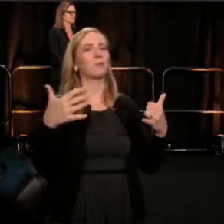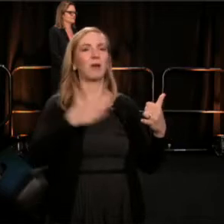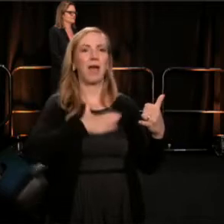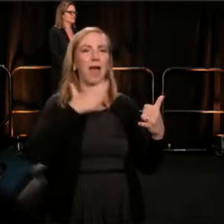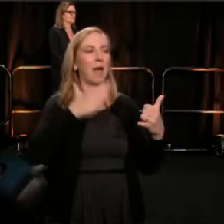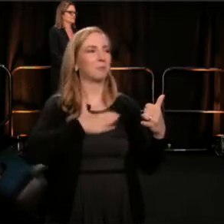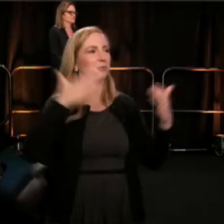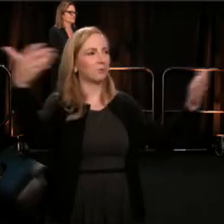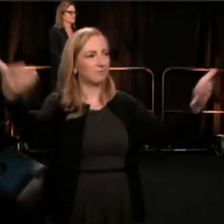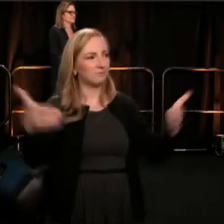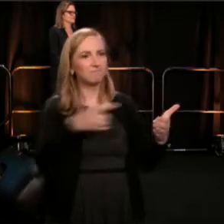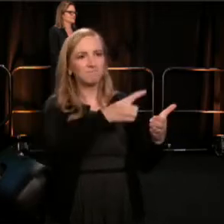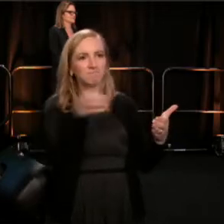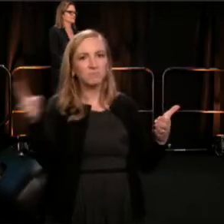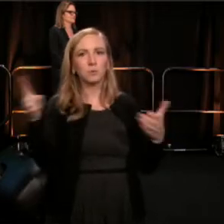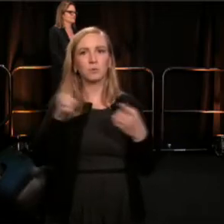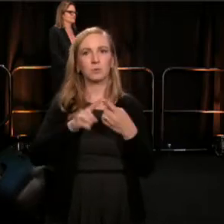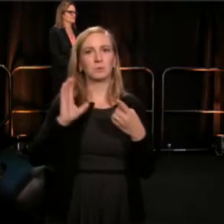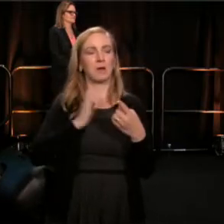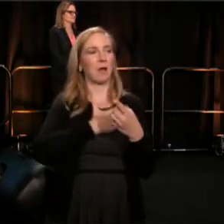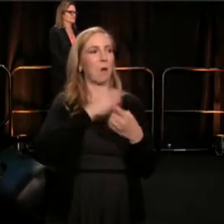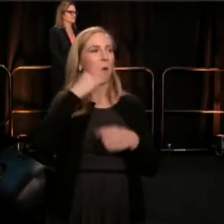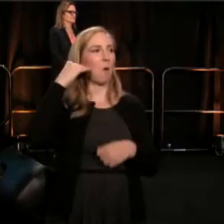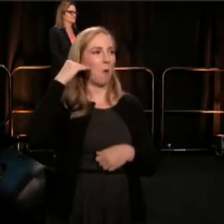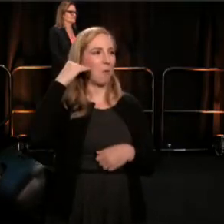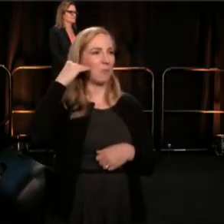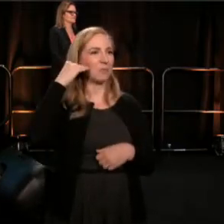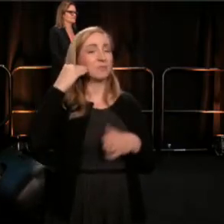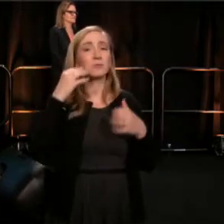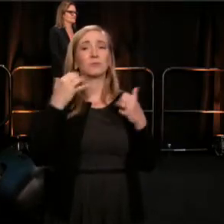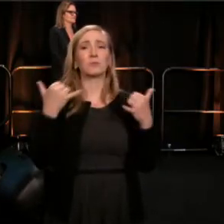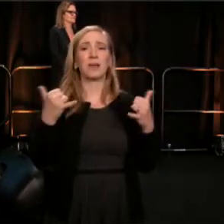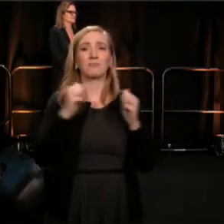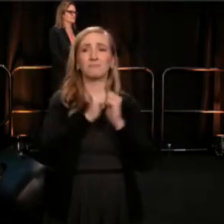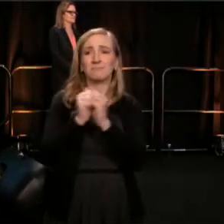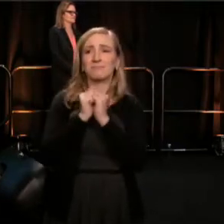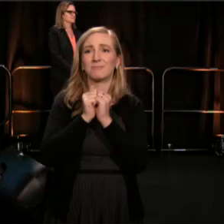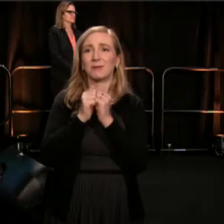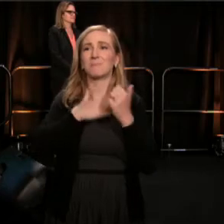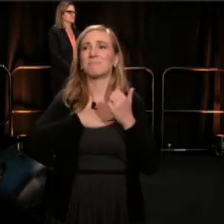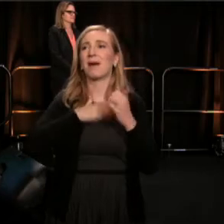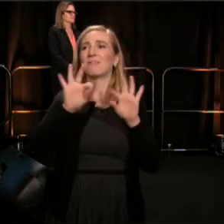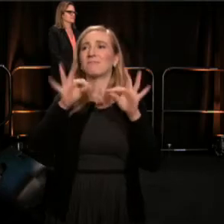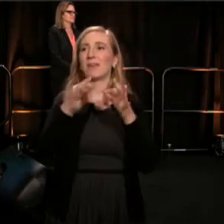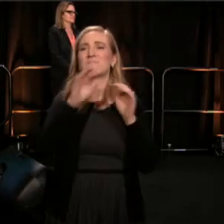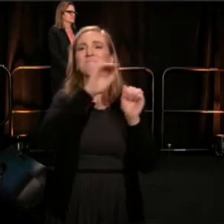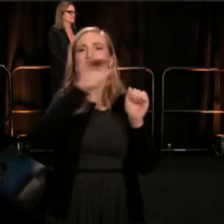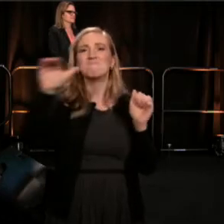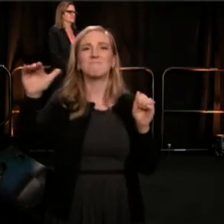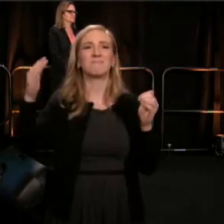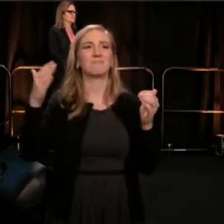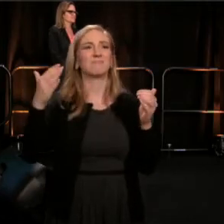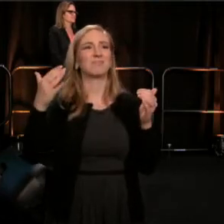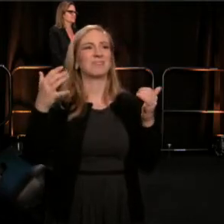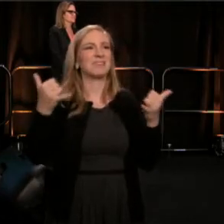Together, my family, let's over the next several days, let's talk how to grapple with Ferguson.